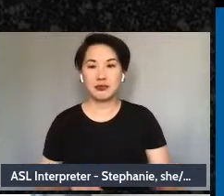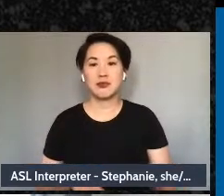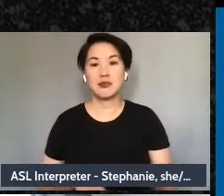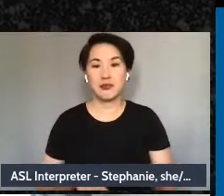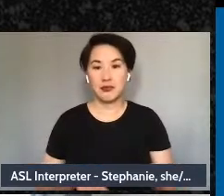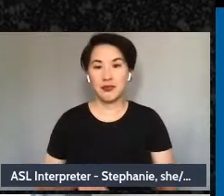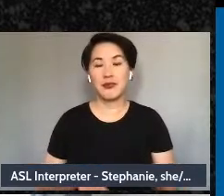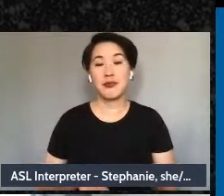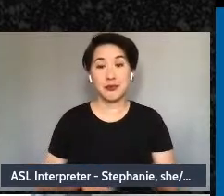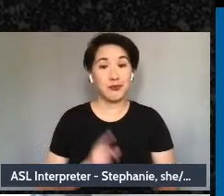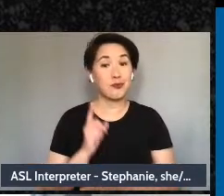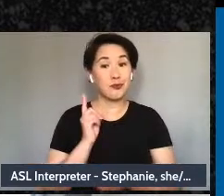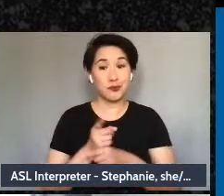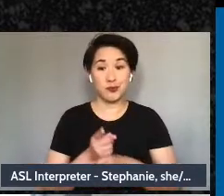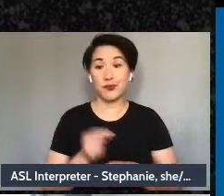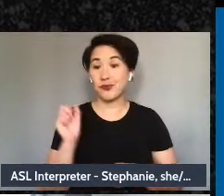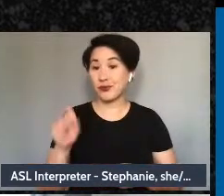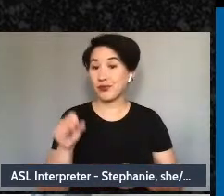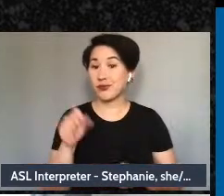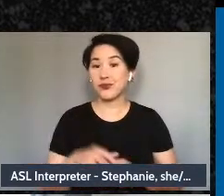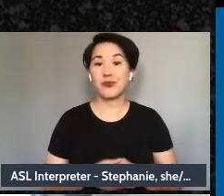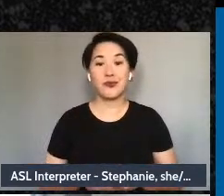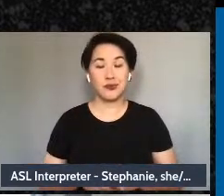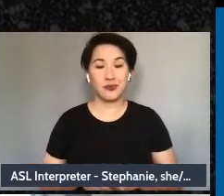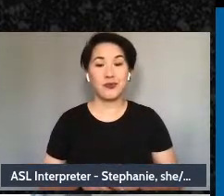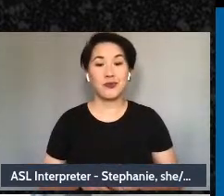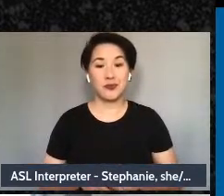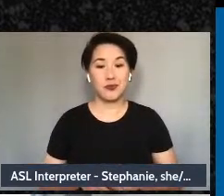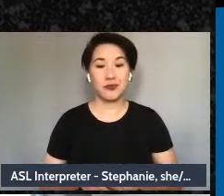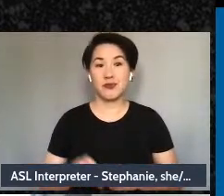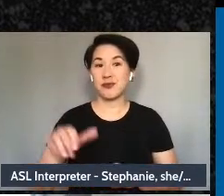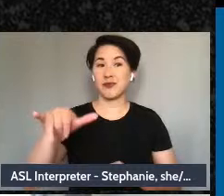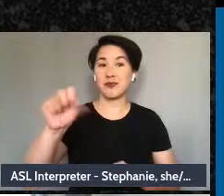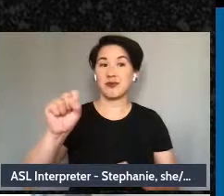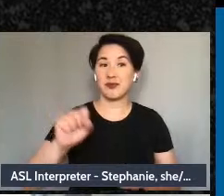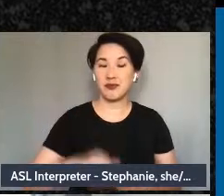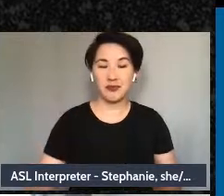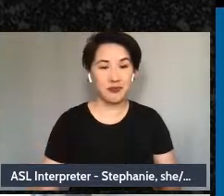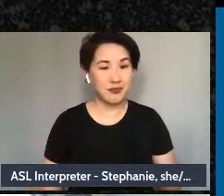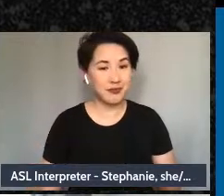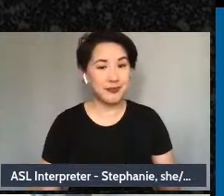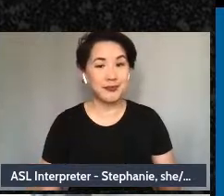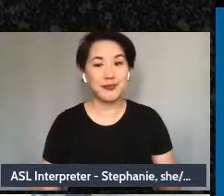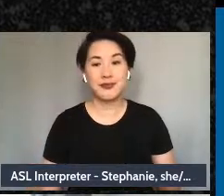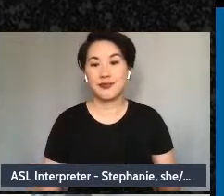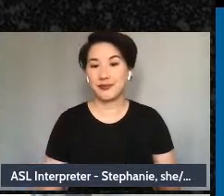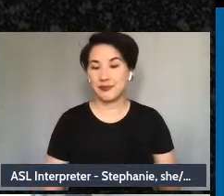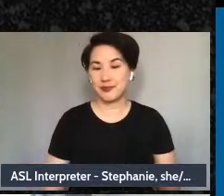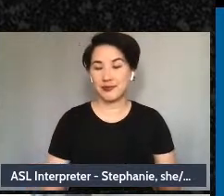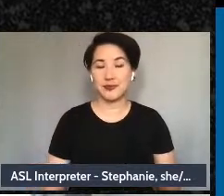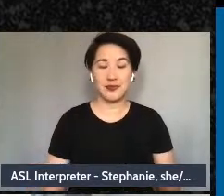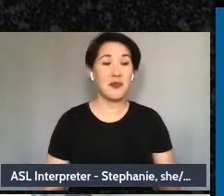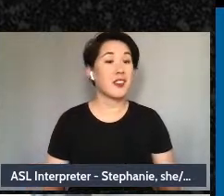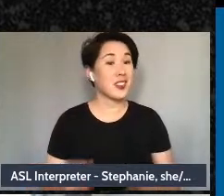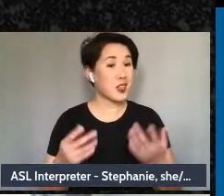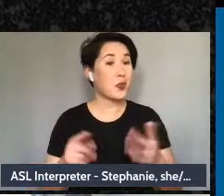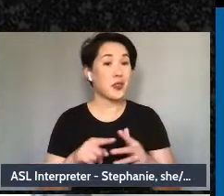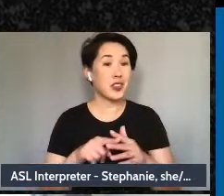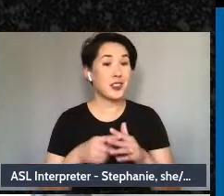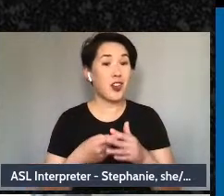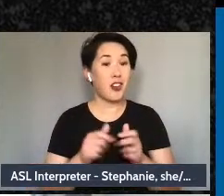Yeah, yeah. So we wanted to start it off here just because I think it's really important to